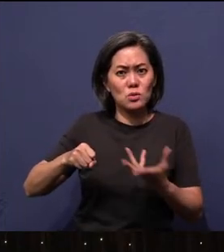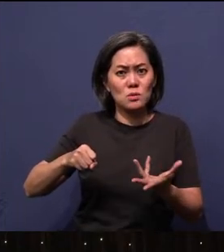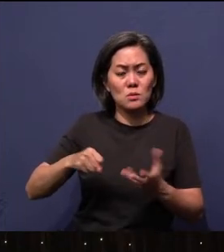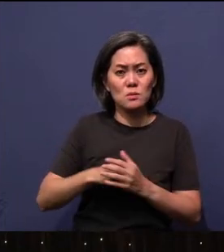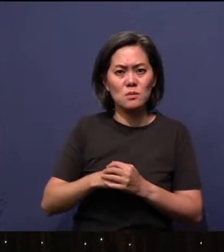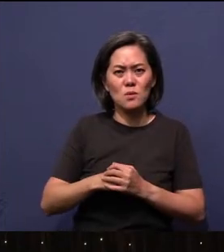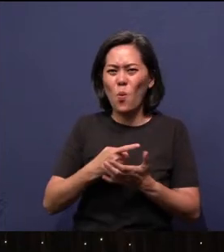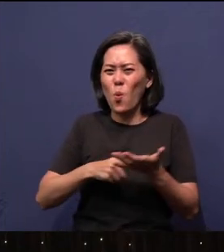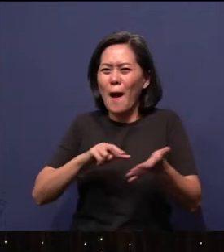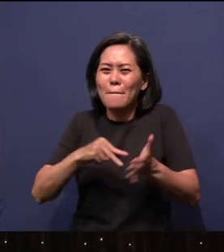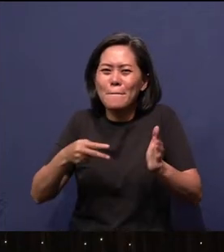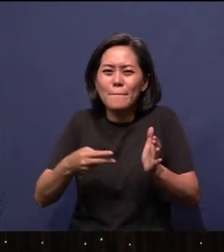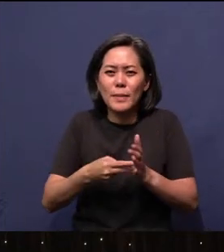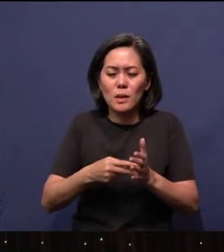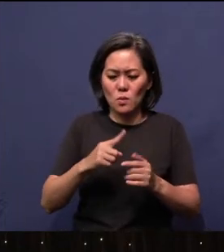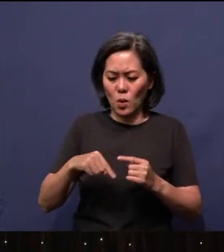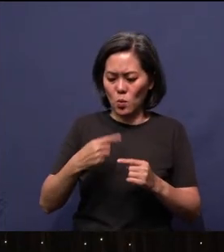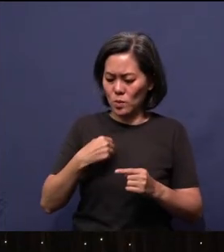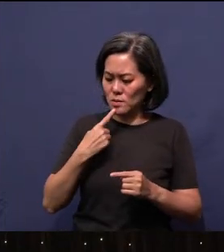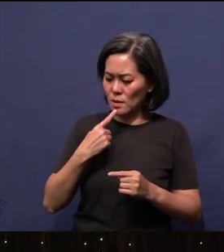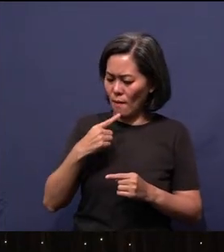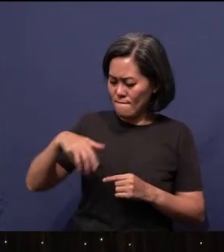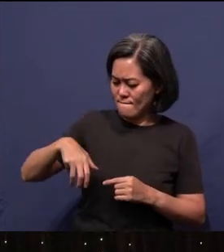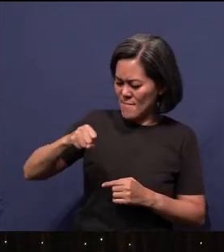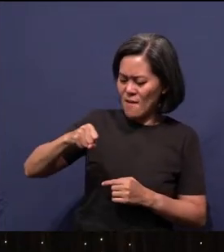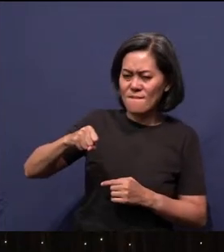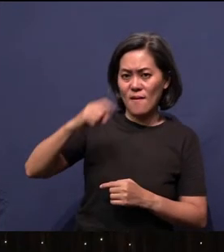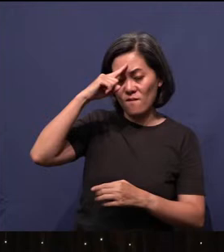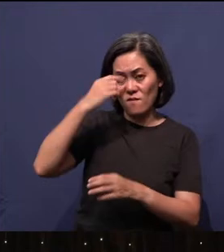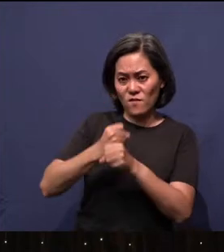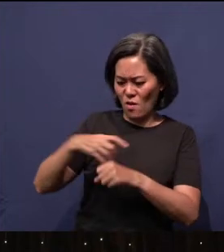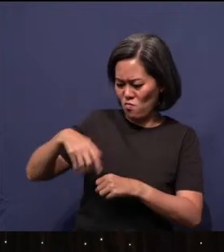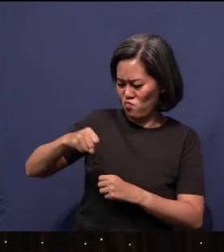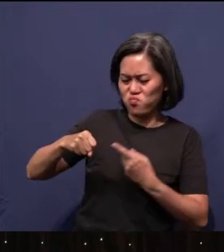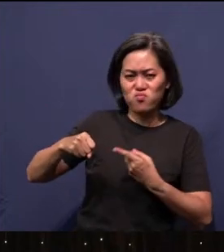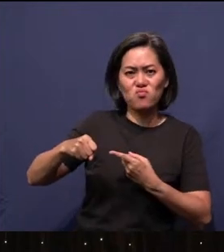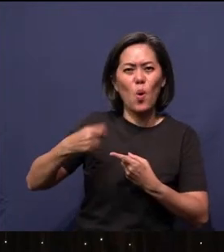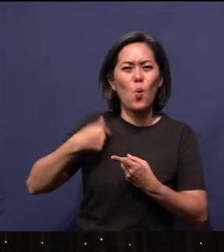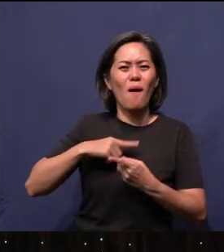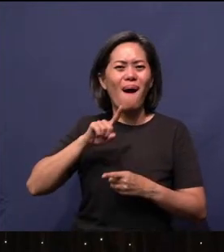What does it mean to be rooted in faith? So we're asking here, are believers of the